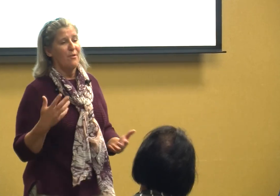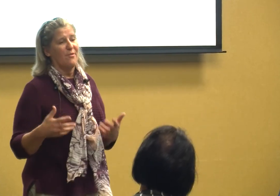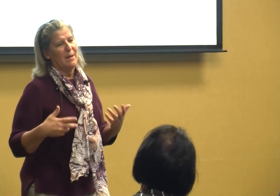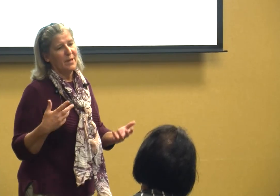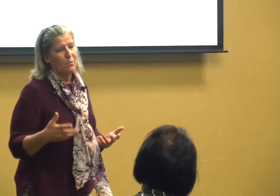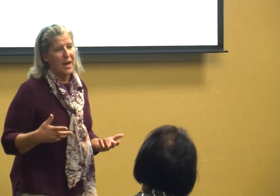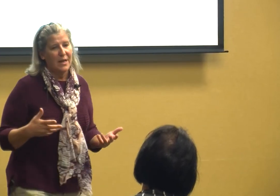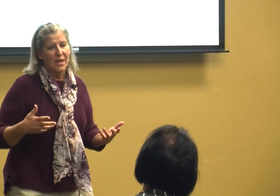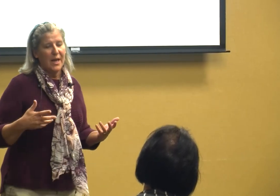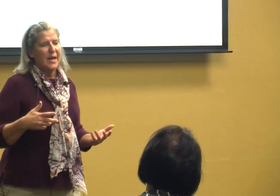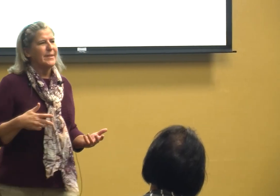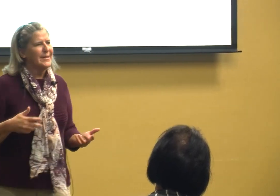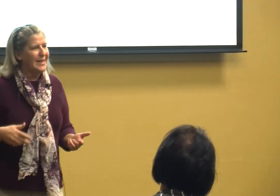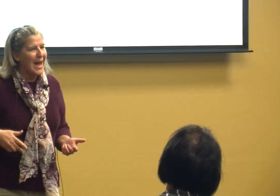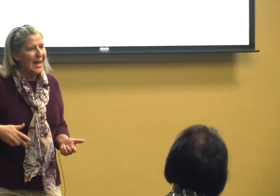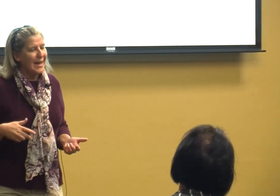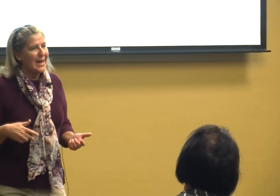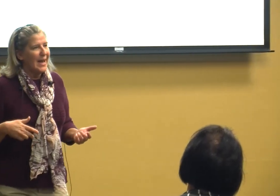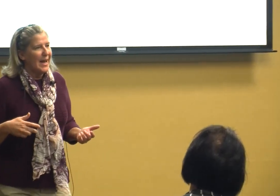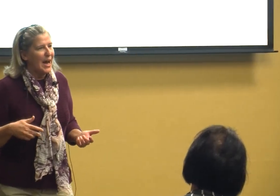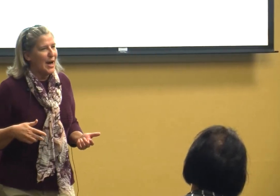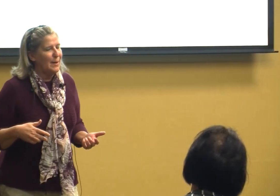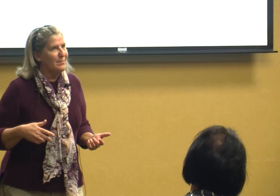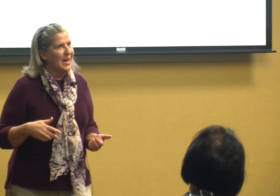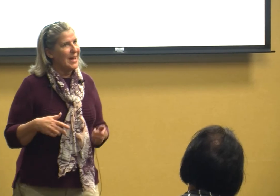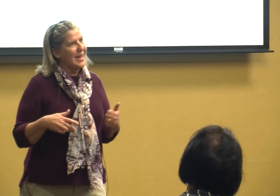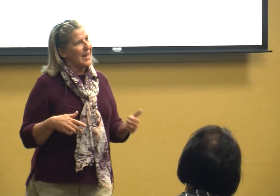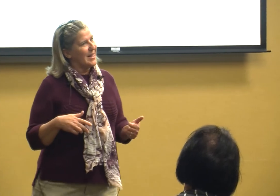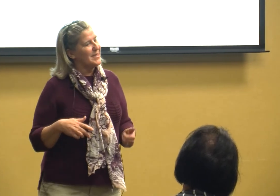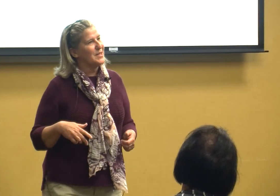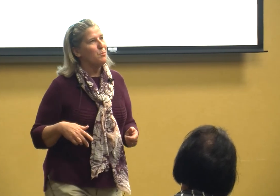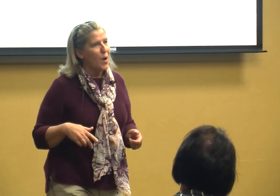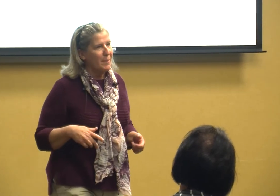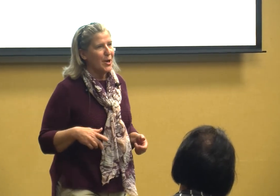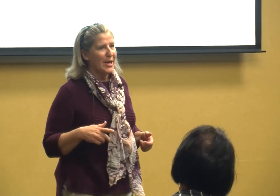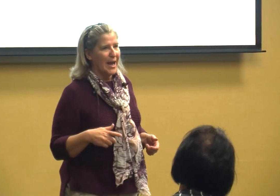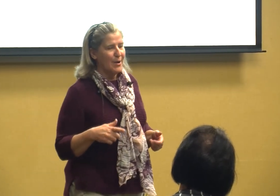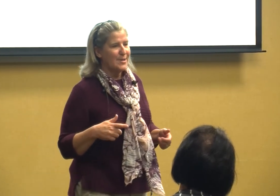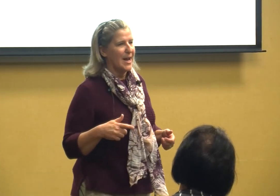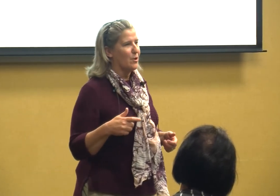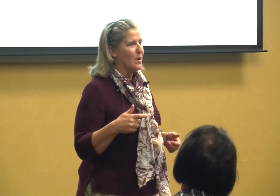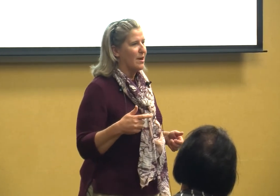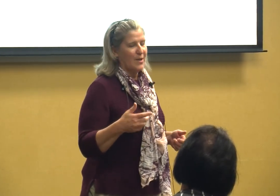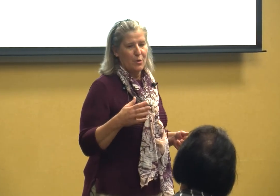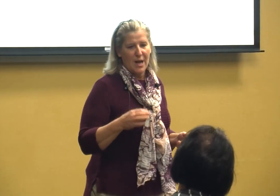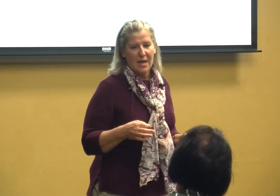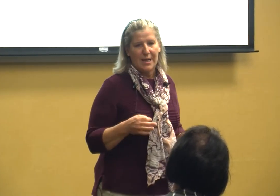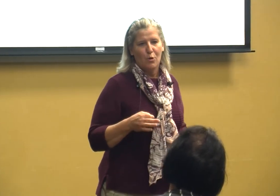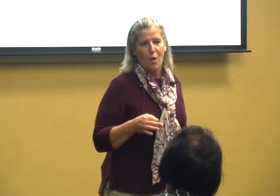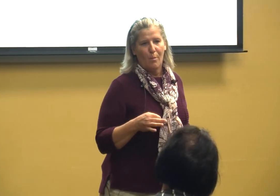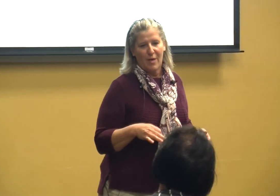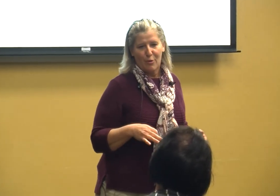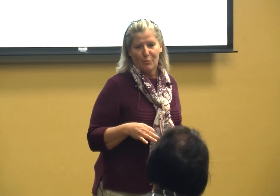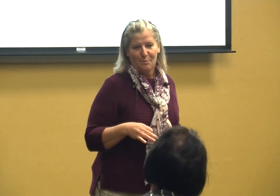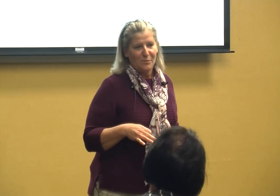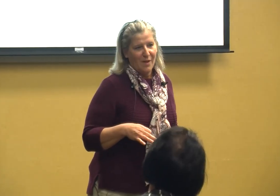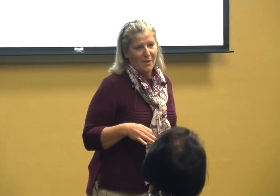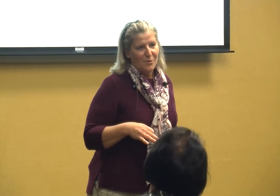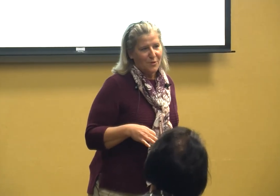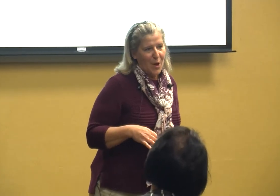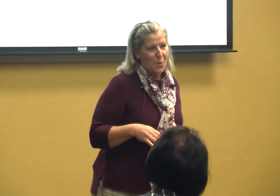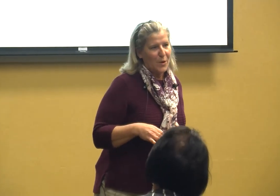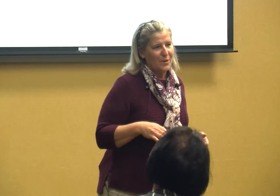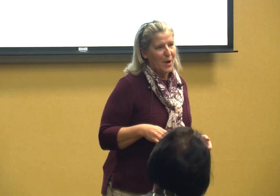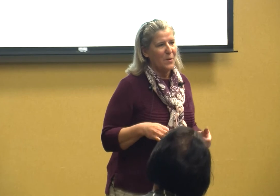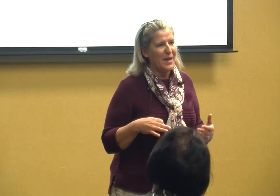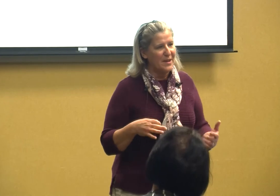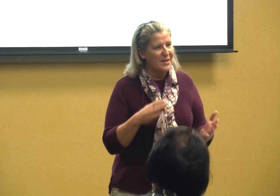family ran today he is the primary caretaker of our 90 year old mother so you know he it's